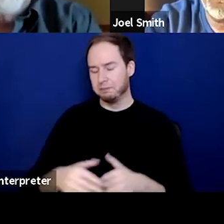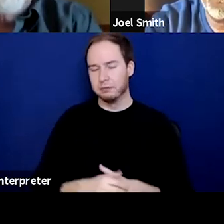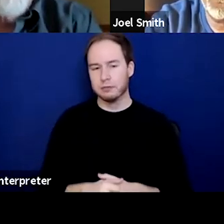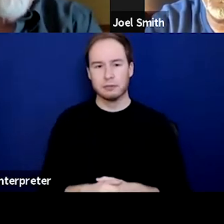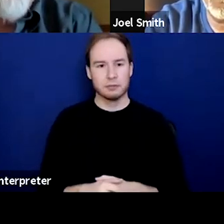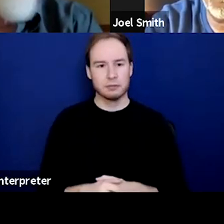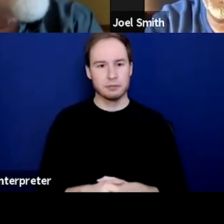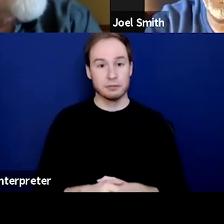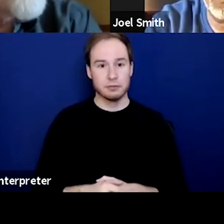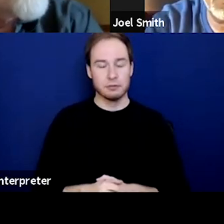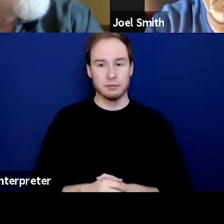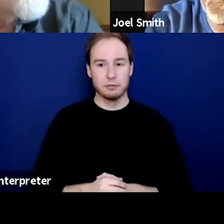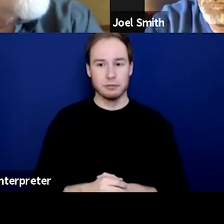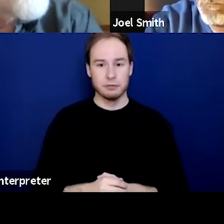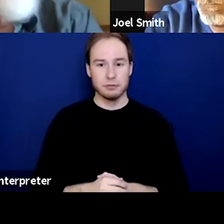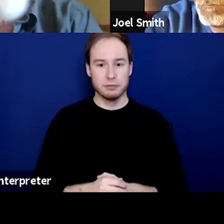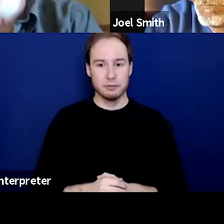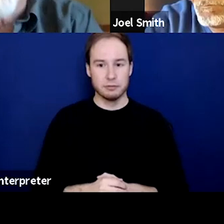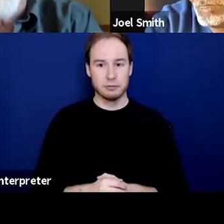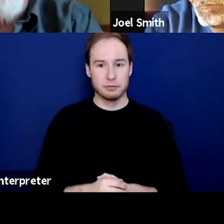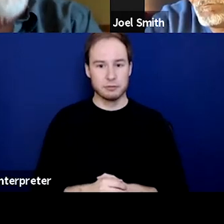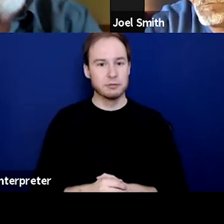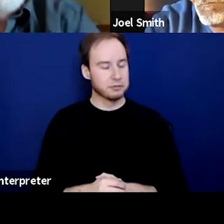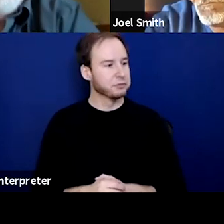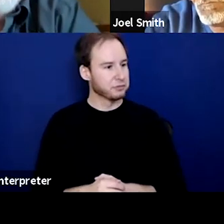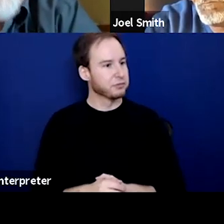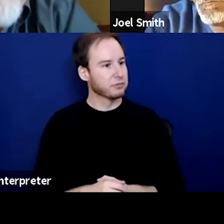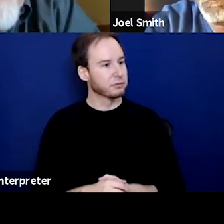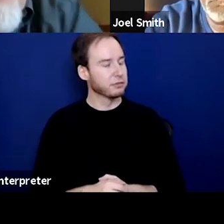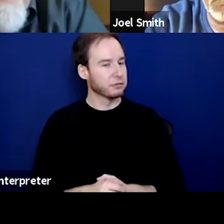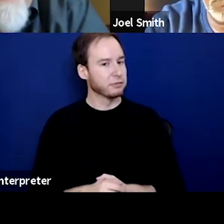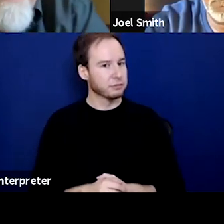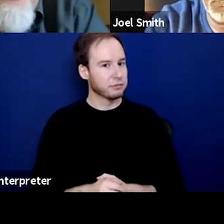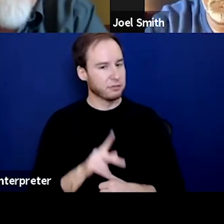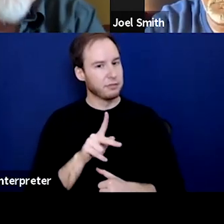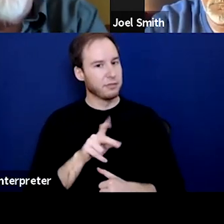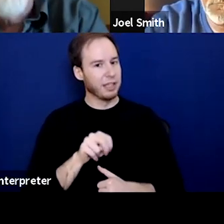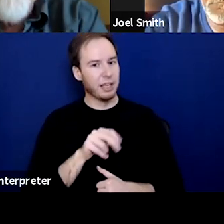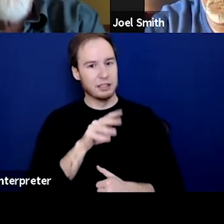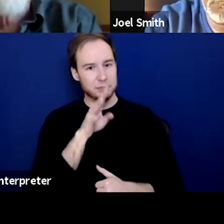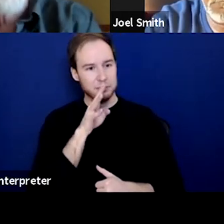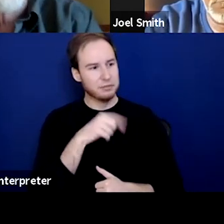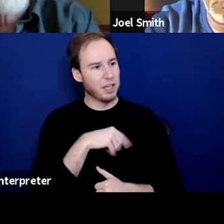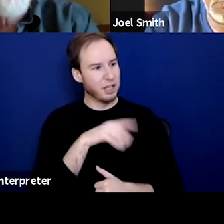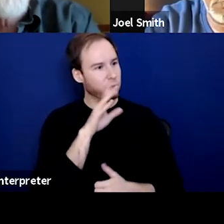[Ken] I wanna take all of that and state a claim that we make in the toolkit.